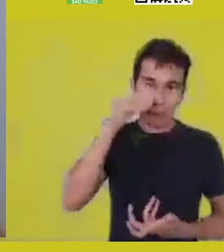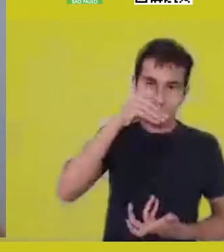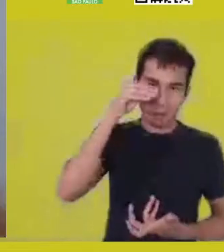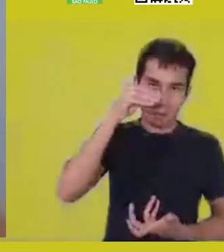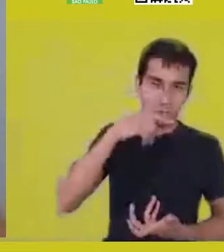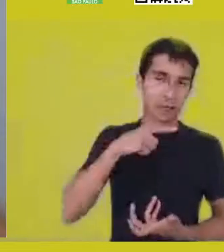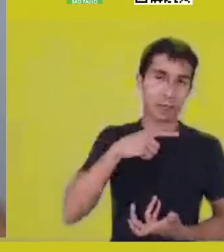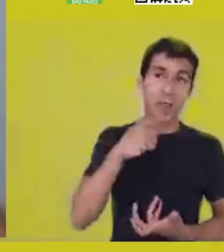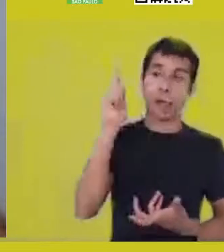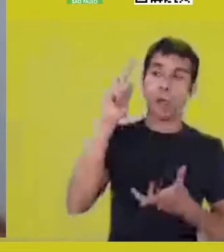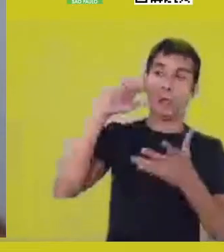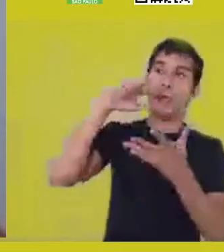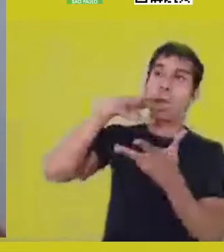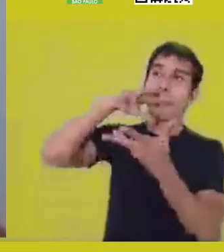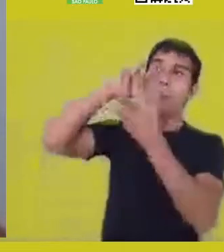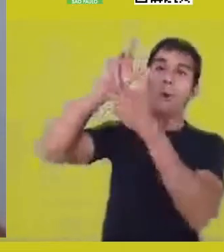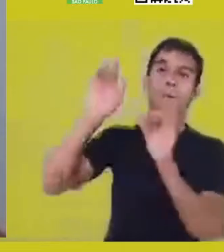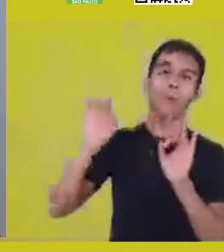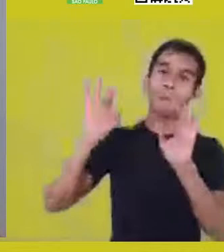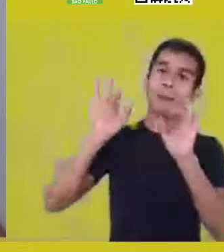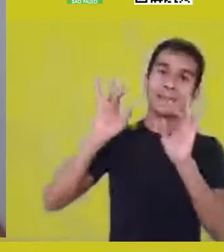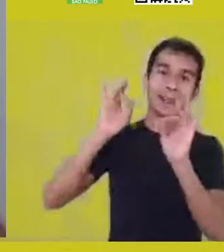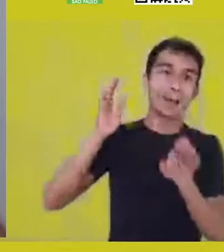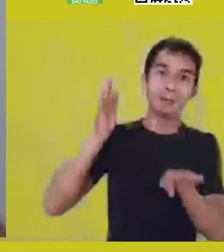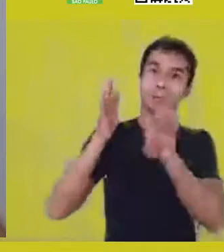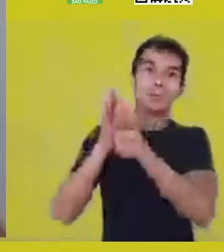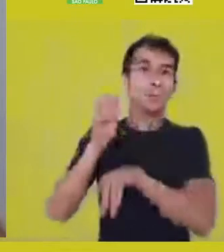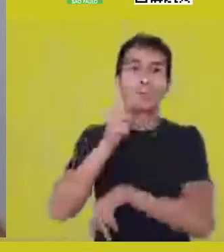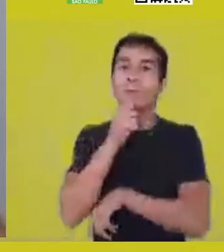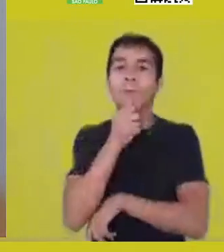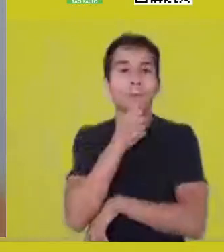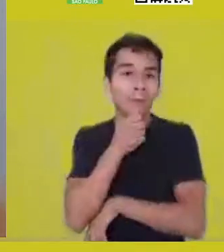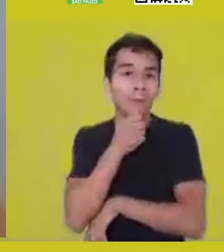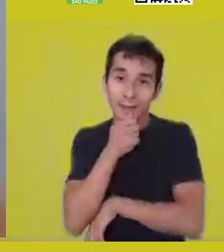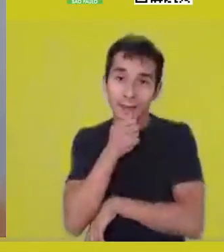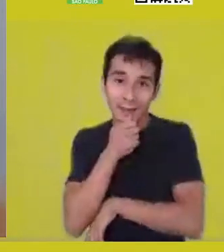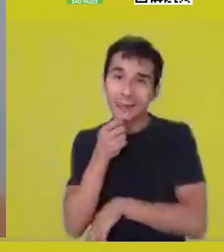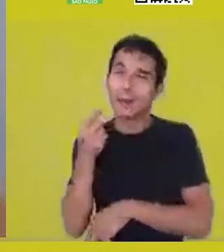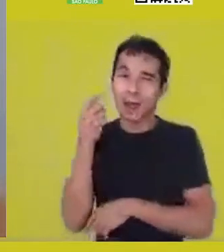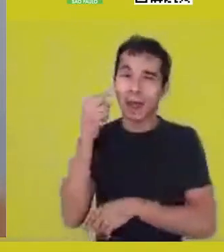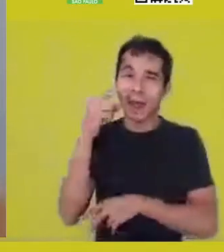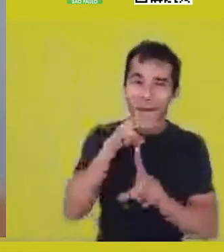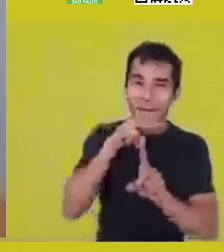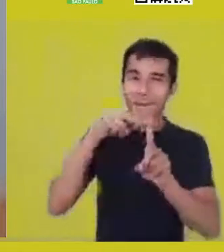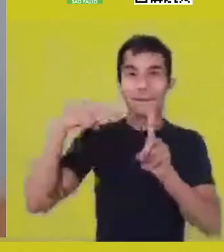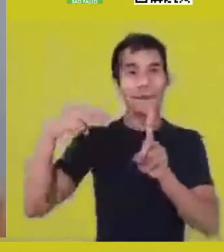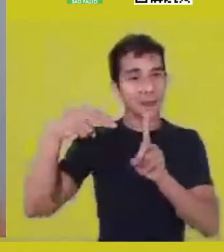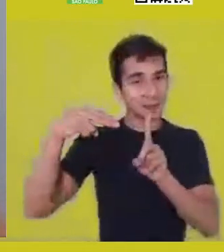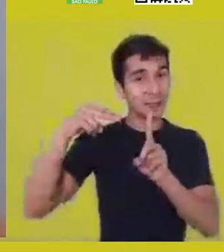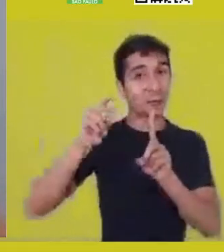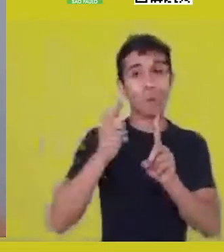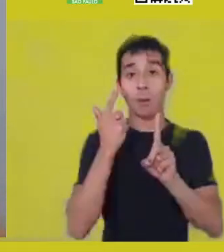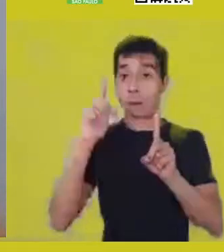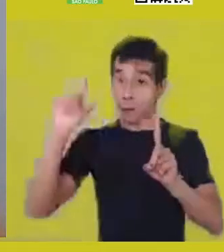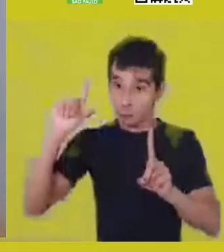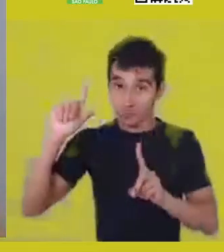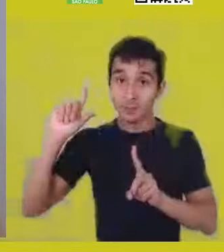Deep down, here we’re talking about another perspective very different from this one. There is a world